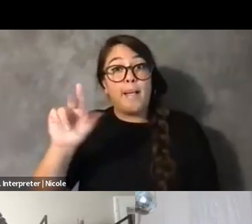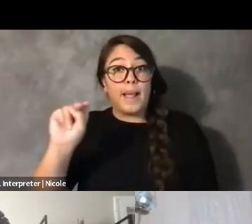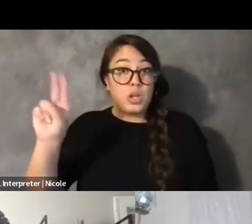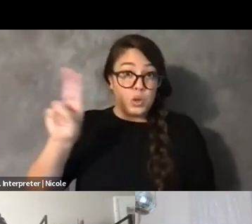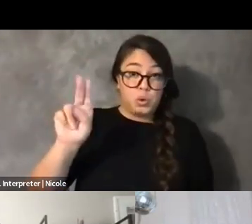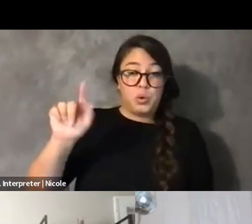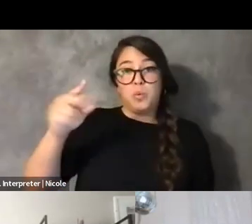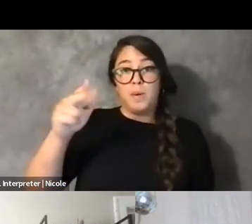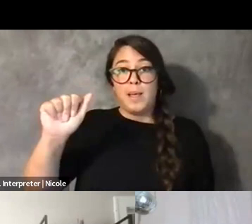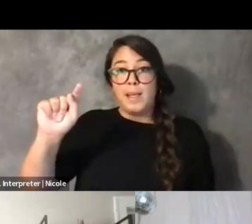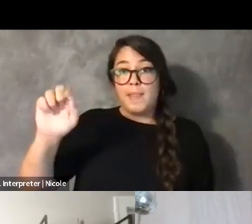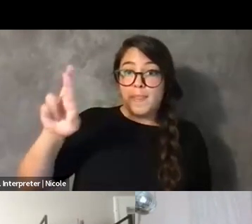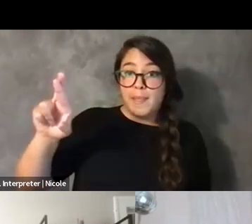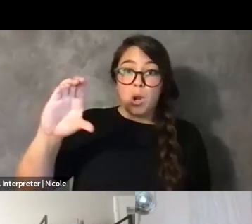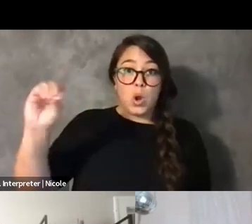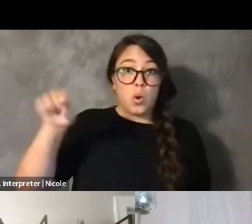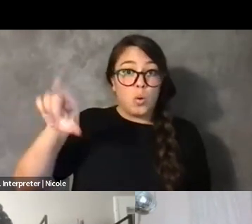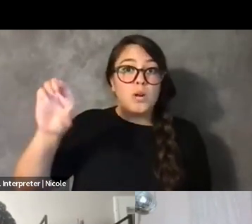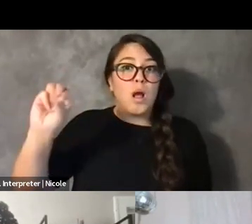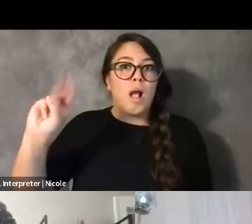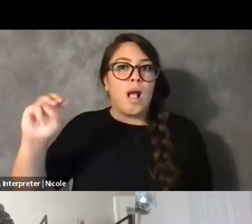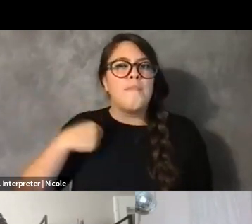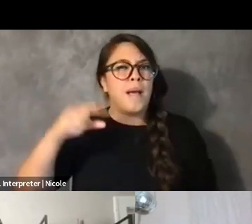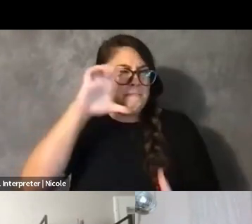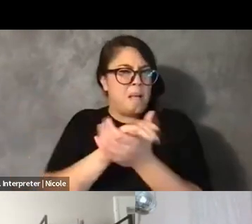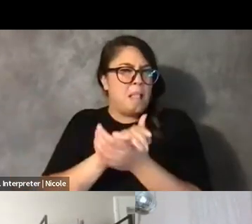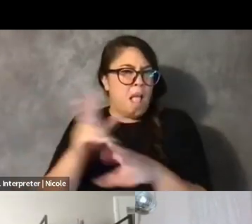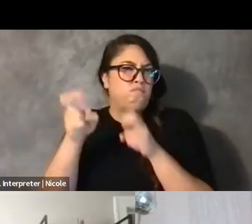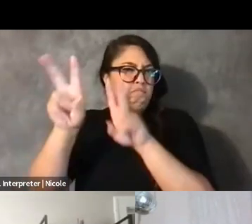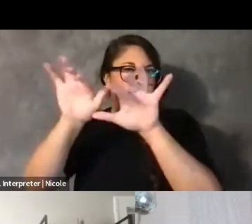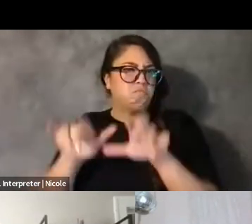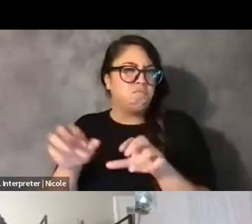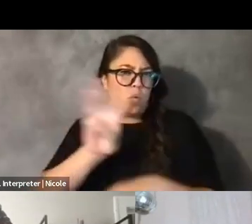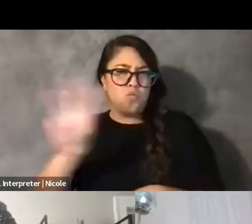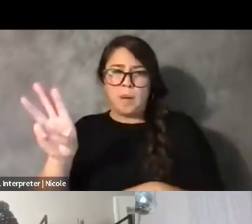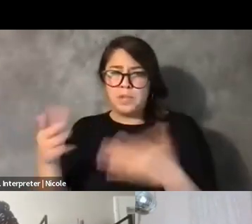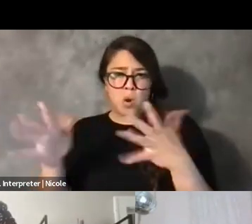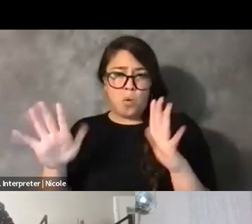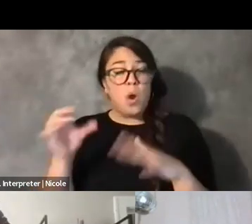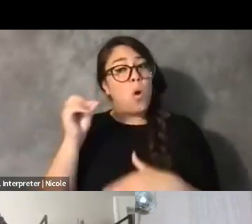I think someone dropped some chat -- links in the chat. Or follow me on IG at LNU Theater Co.